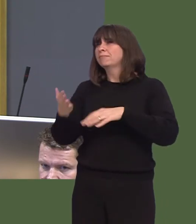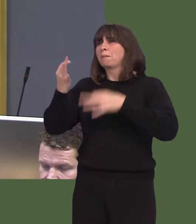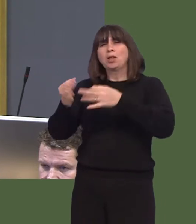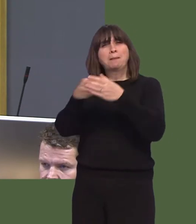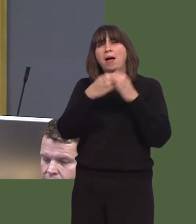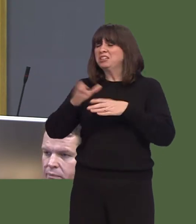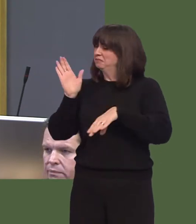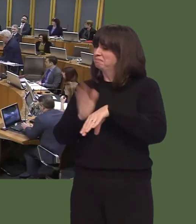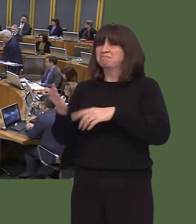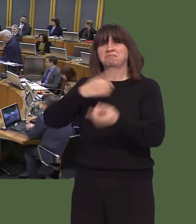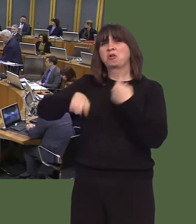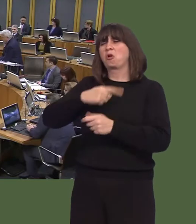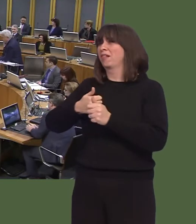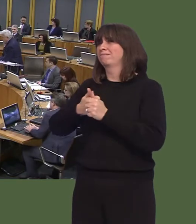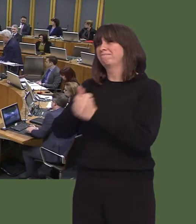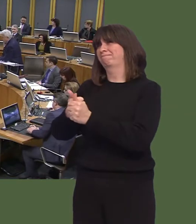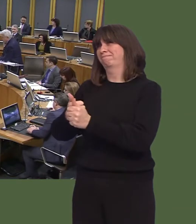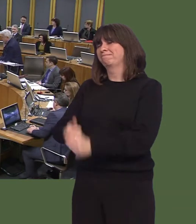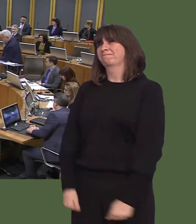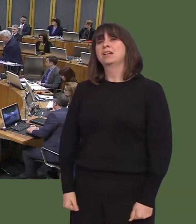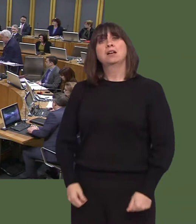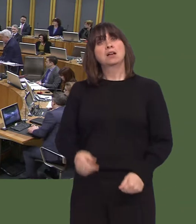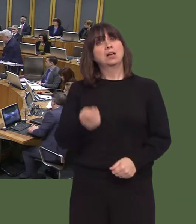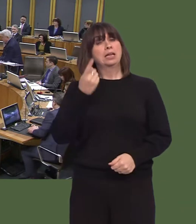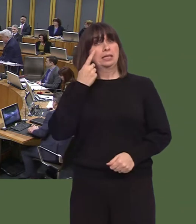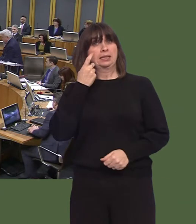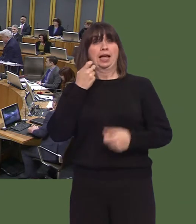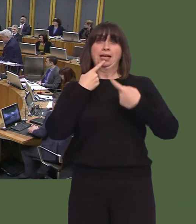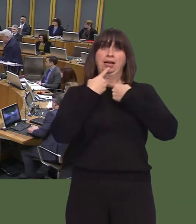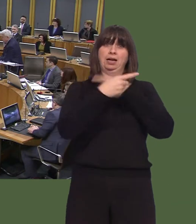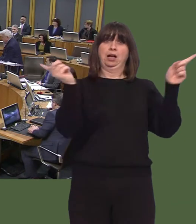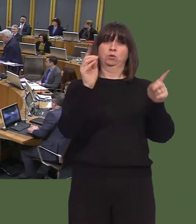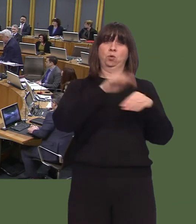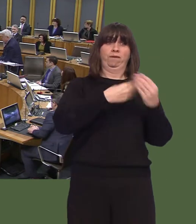In relation to his question, the announcement yesterday was an announcement that indicates